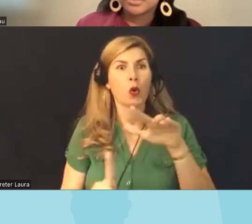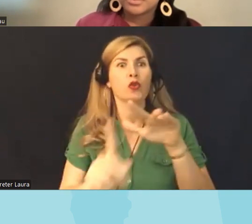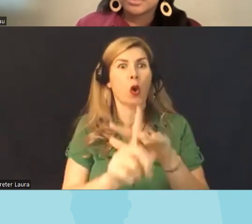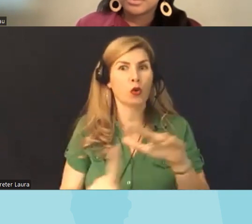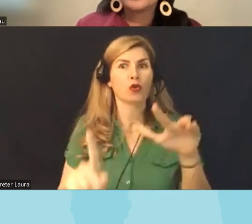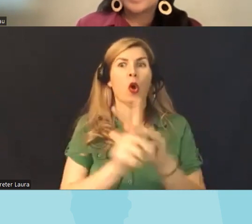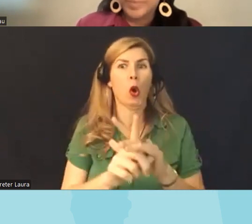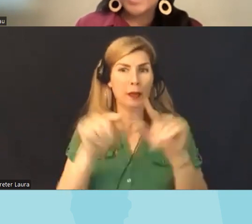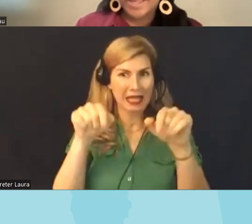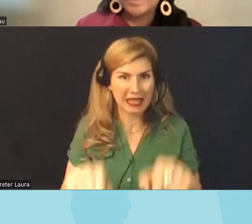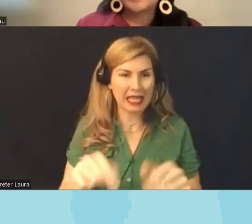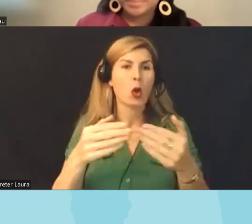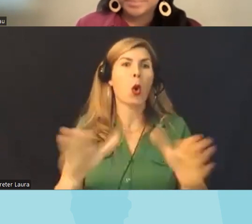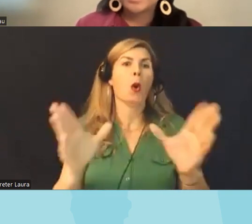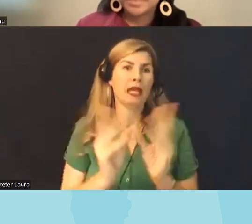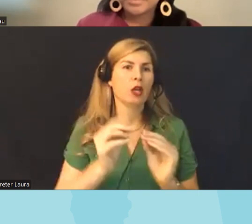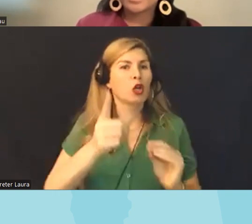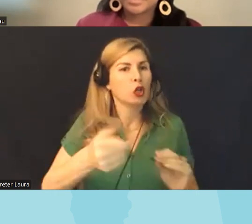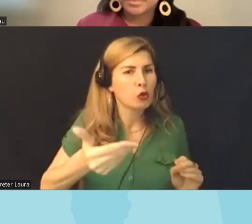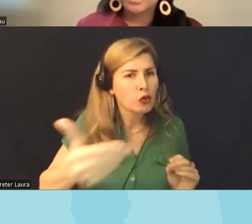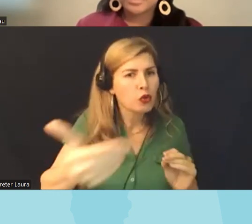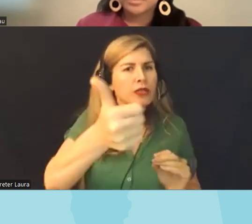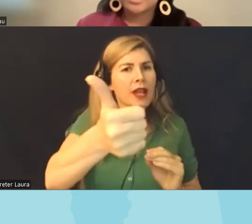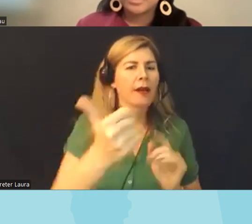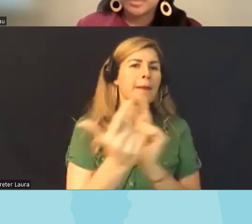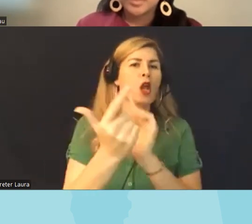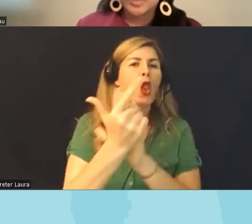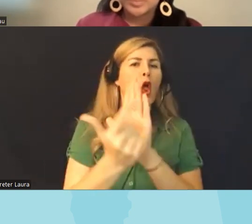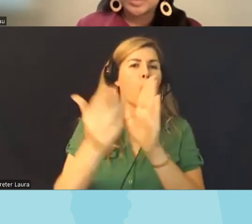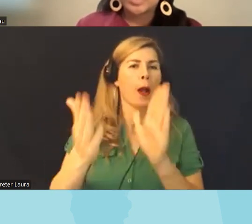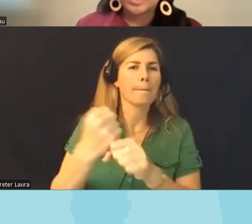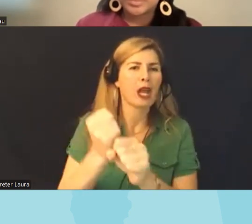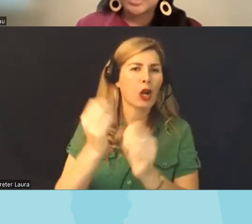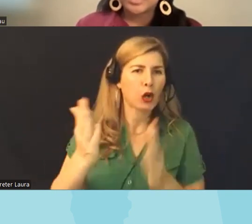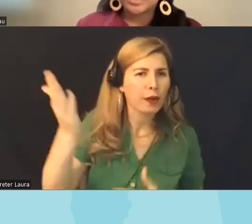meetings and introducing yourself to lawmakers getting familiar with them goes a long way